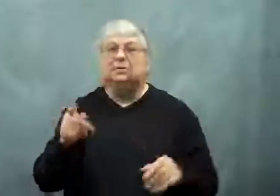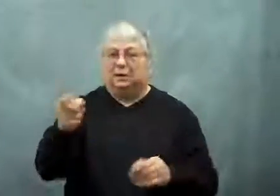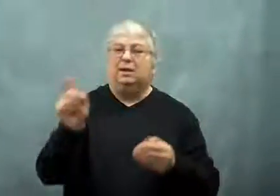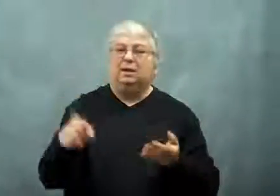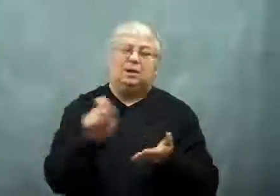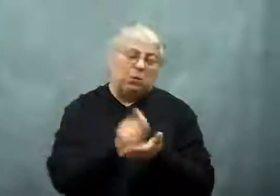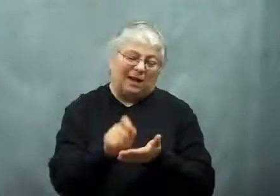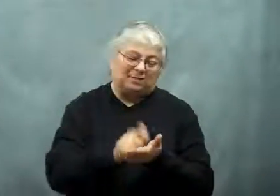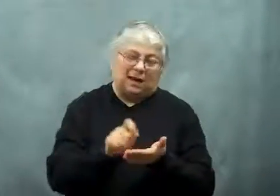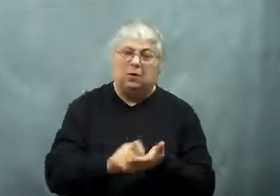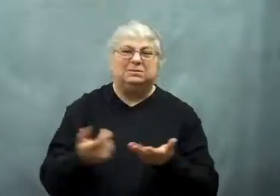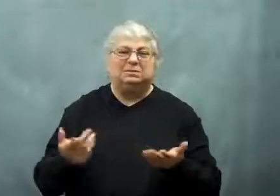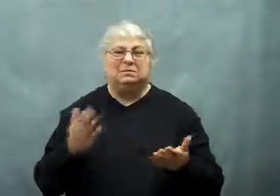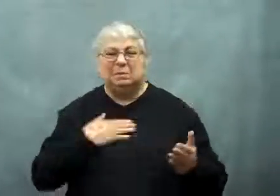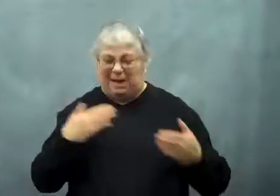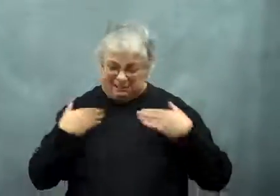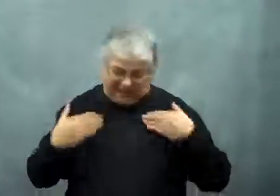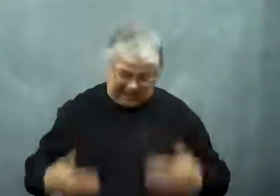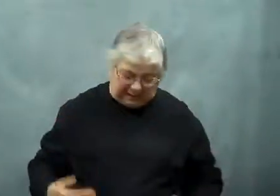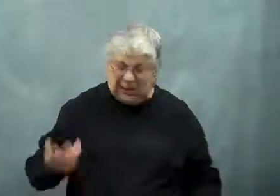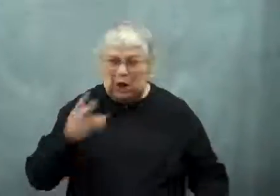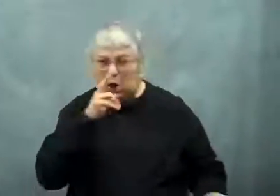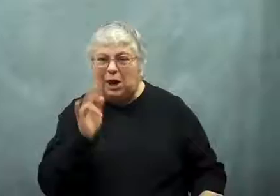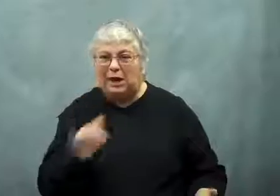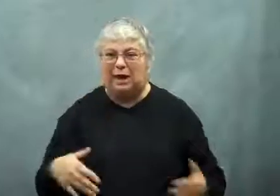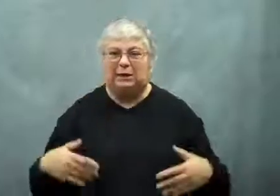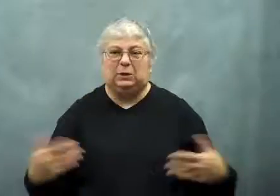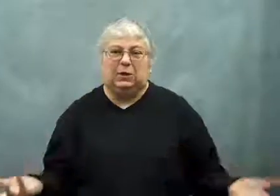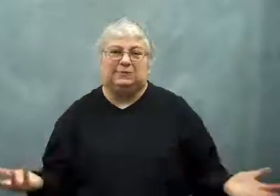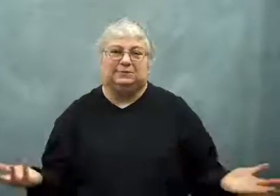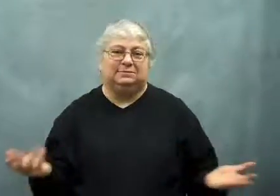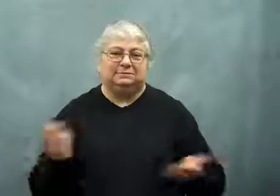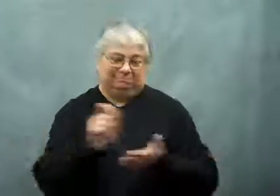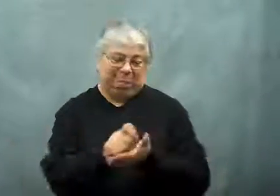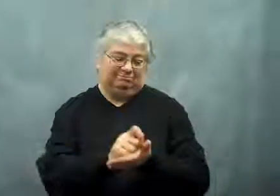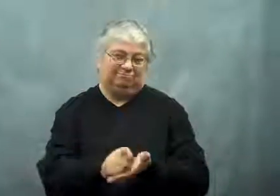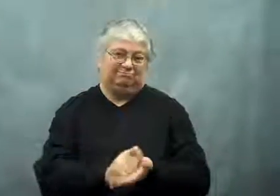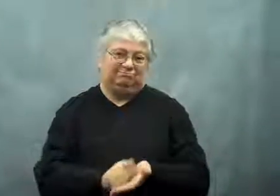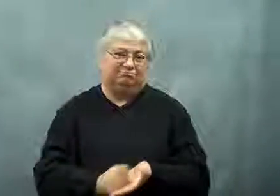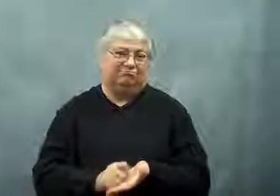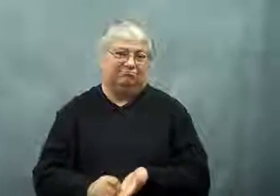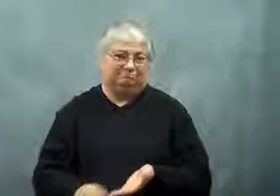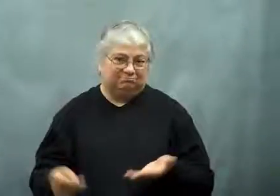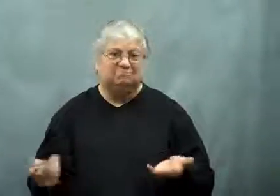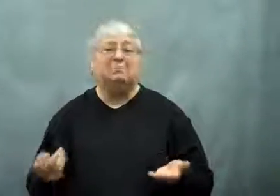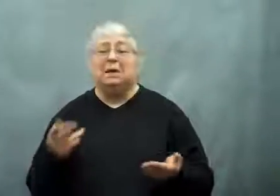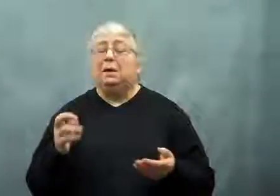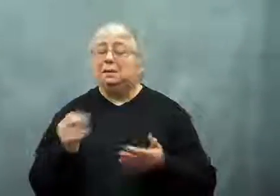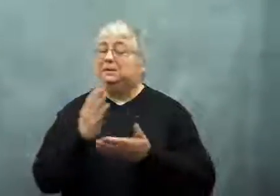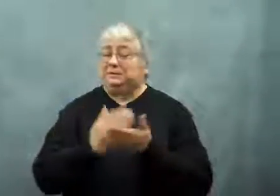They were asked to write down their thoughts on their body image.